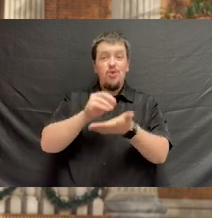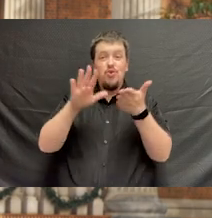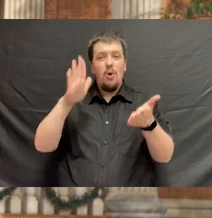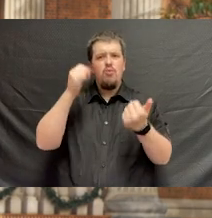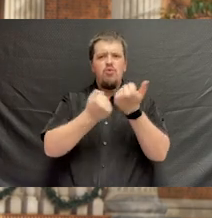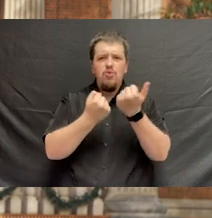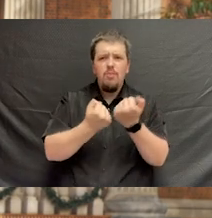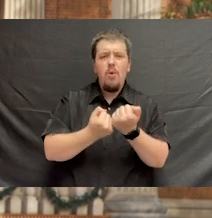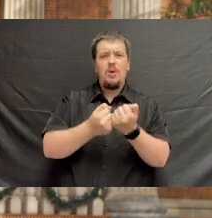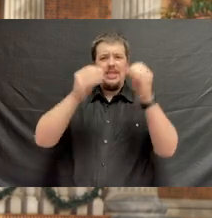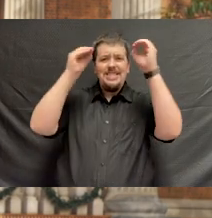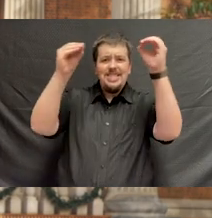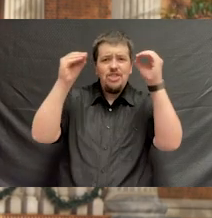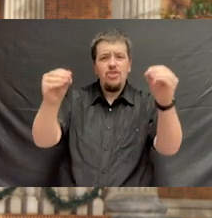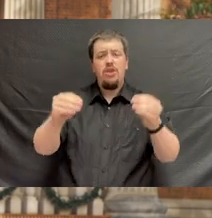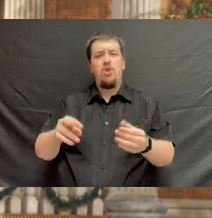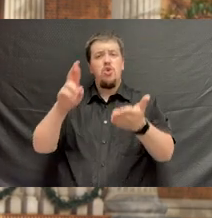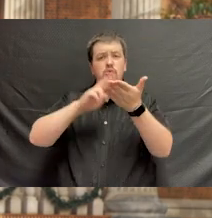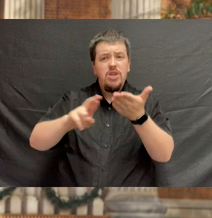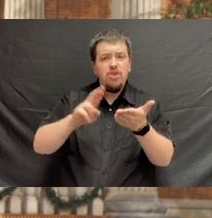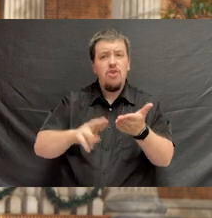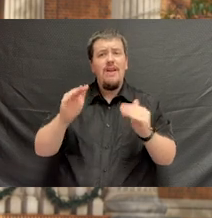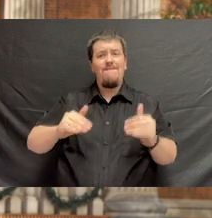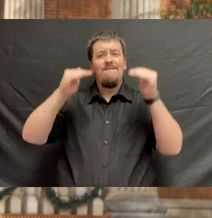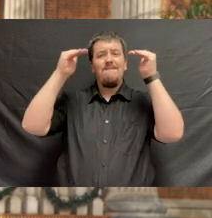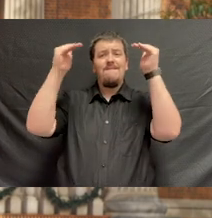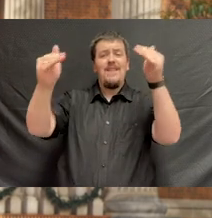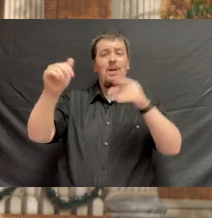will support teaching, research, and advanced practice